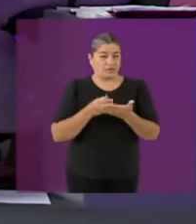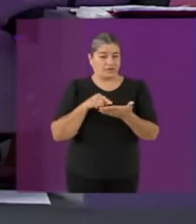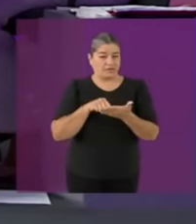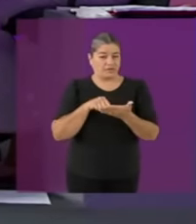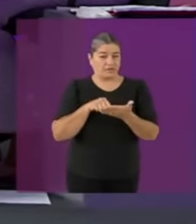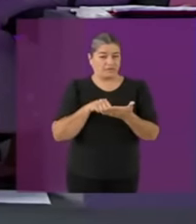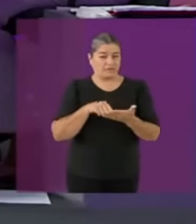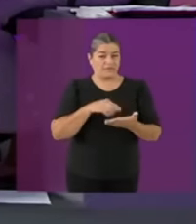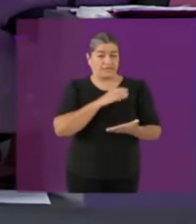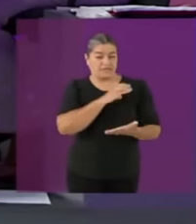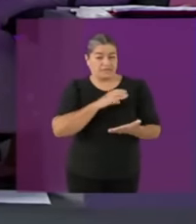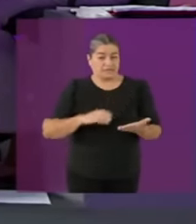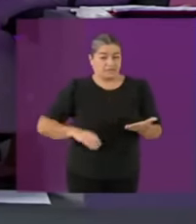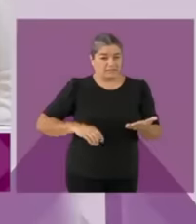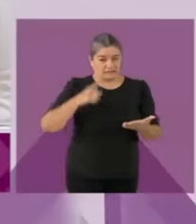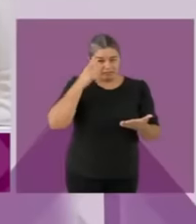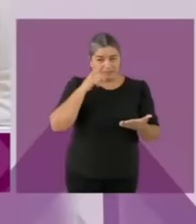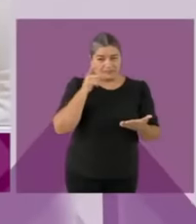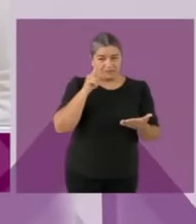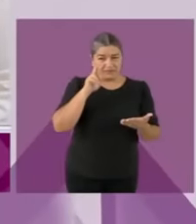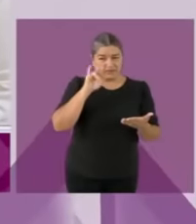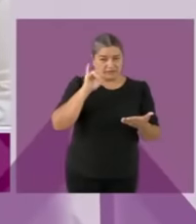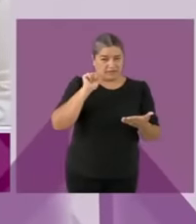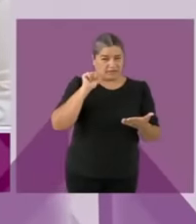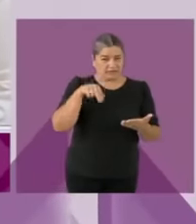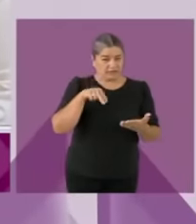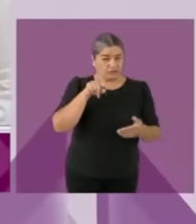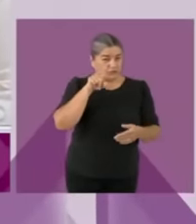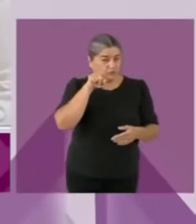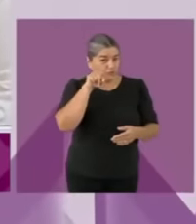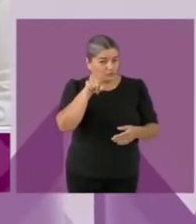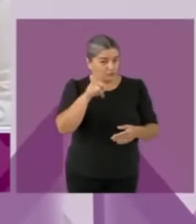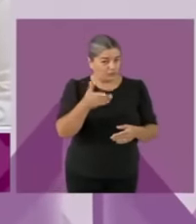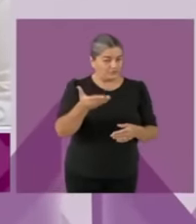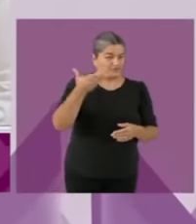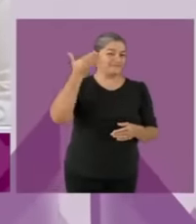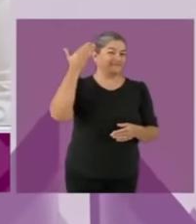gave permission when she was head of the delegation and then she had a contract with that same company